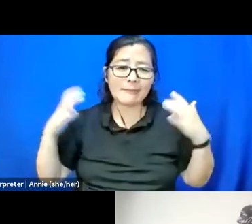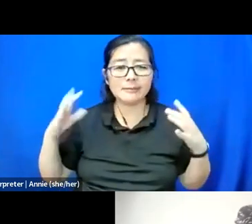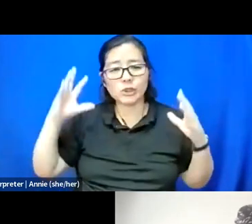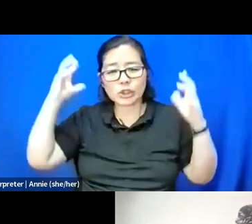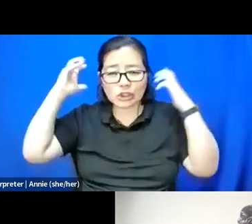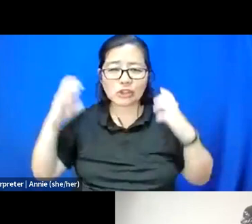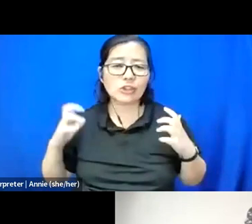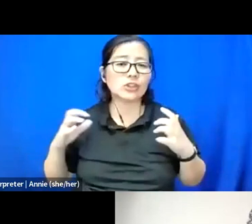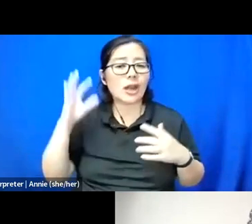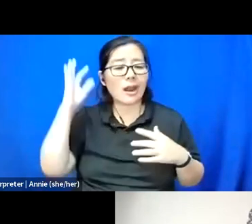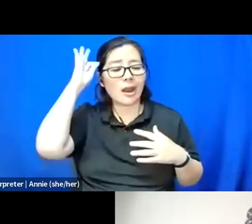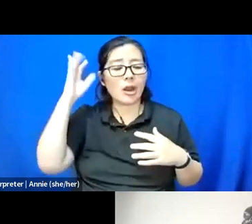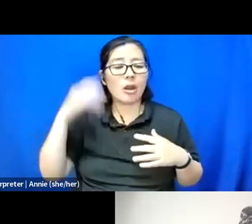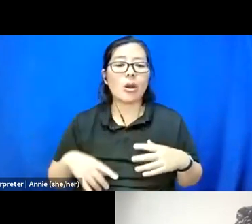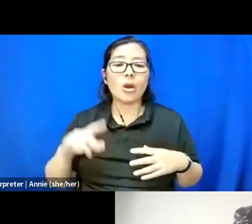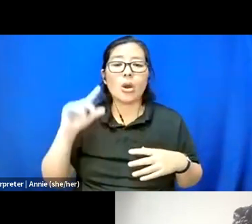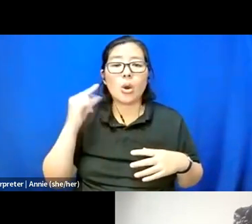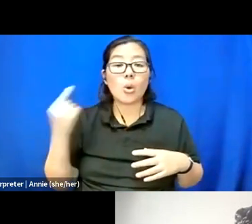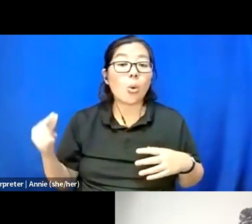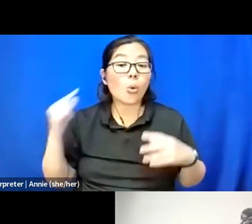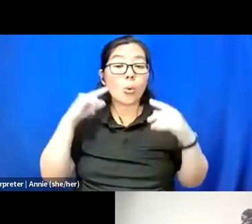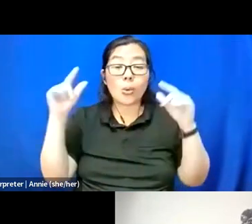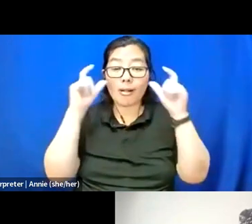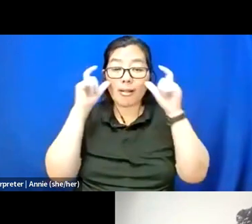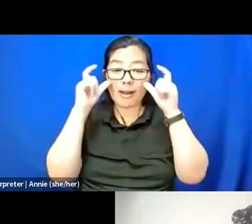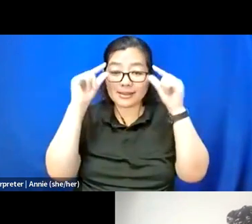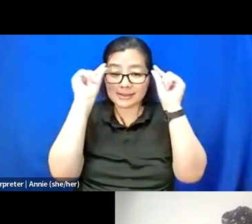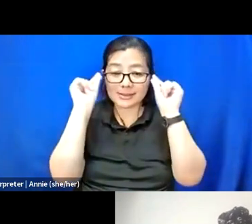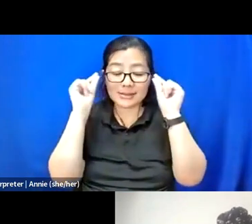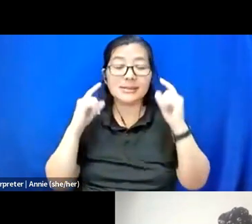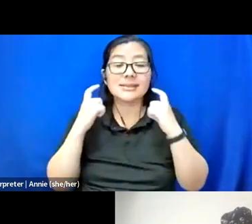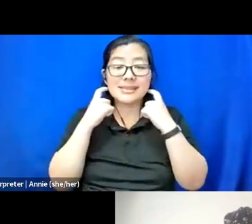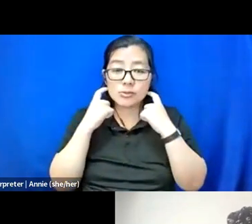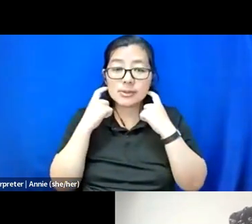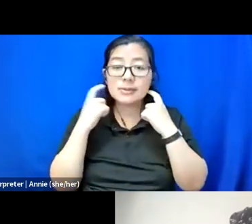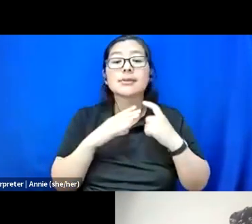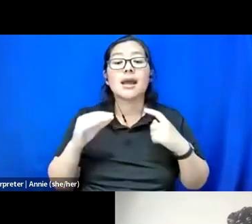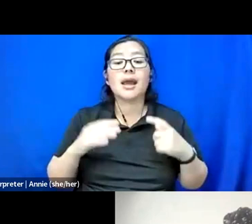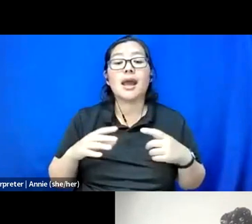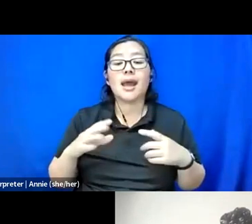I have gold glasses and some gold earrings as well, and I'm wearing a beige shirt.